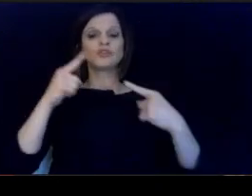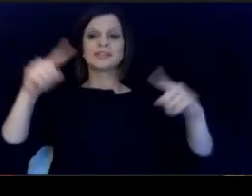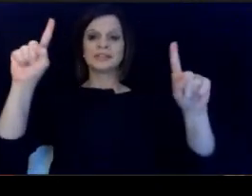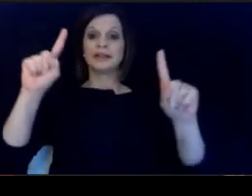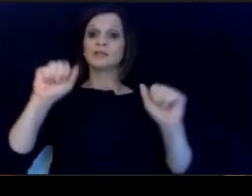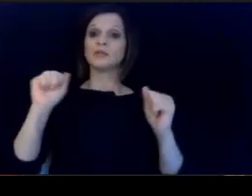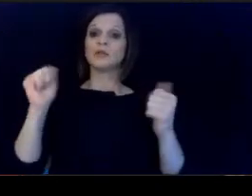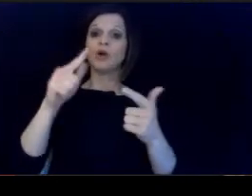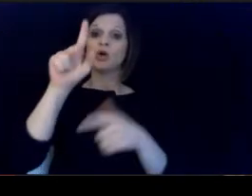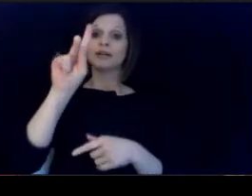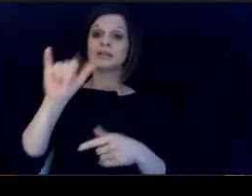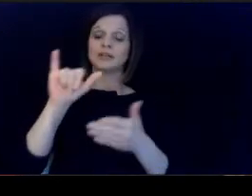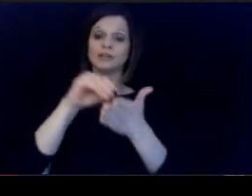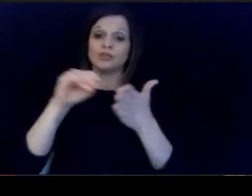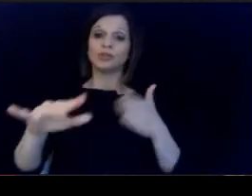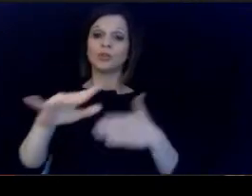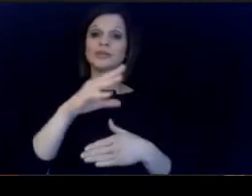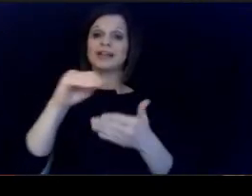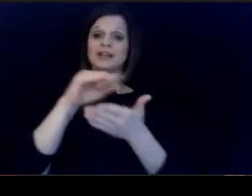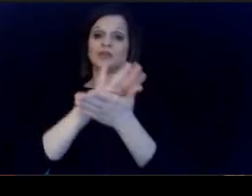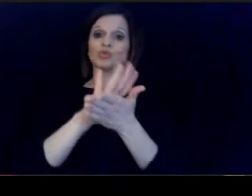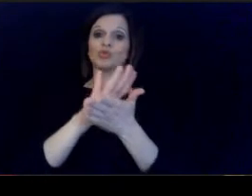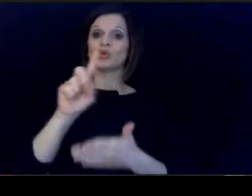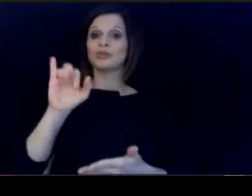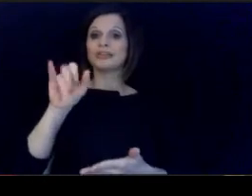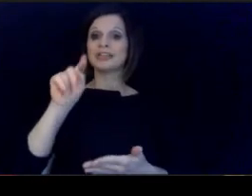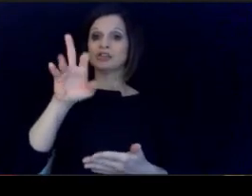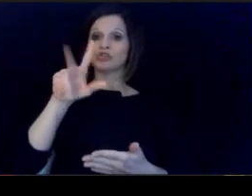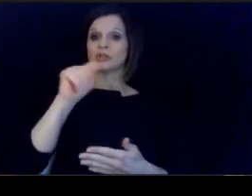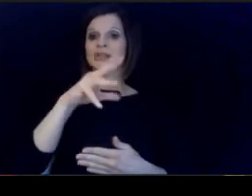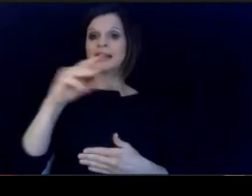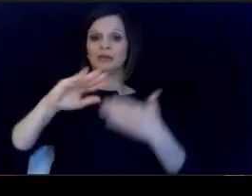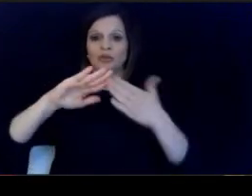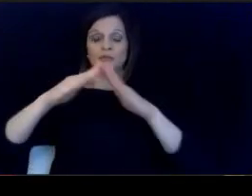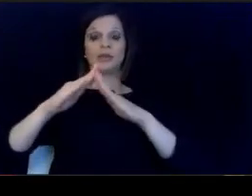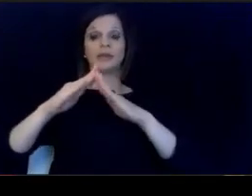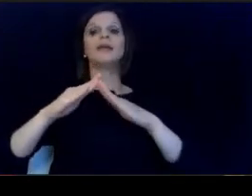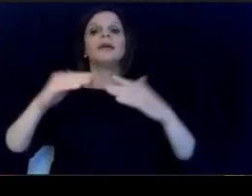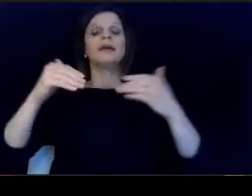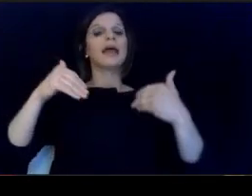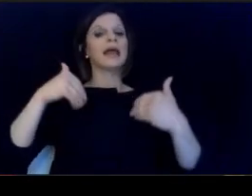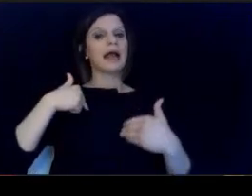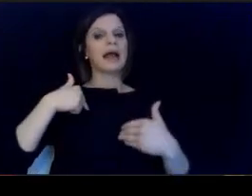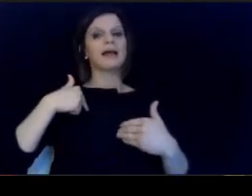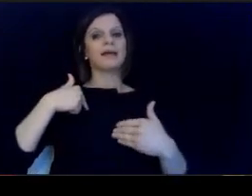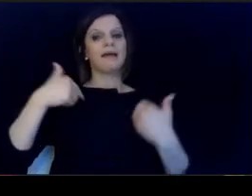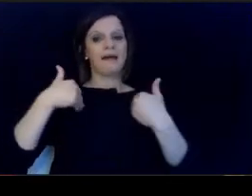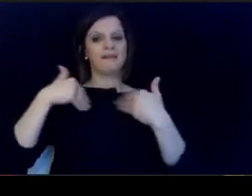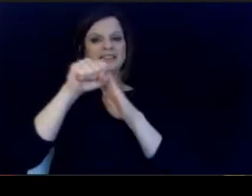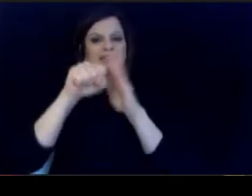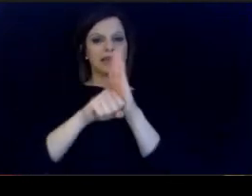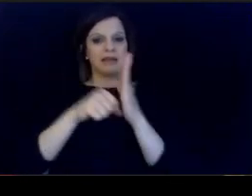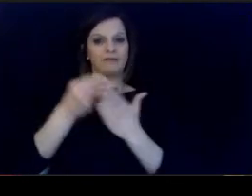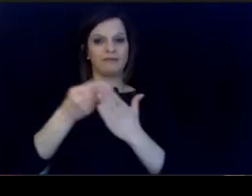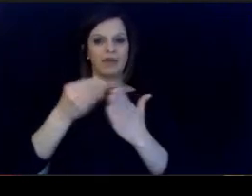of every Kentucky student, School District and community. and I'm committing state funding for this effort. We.